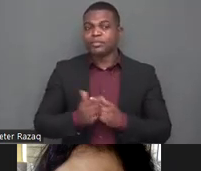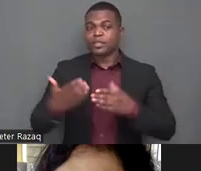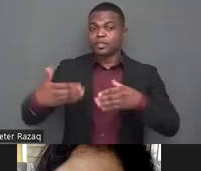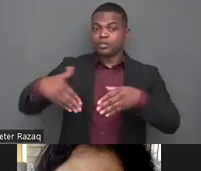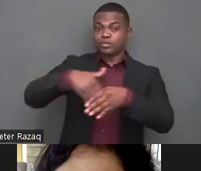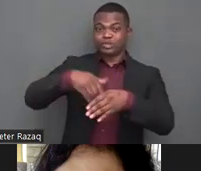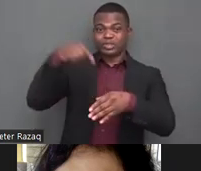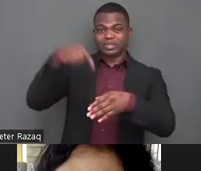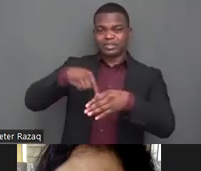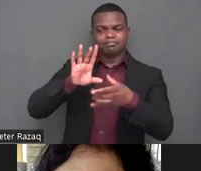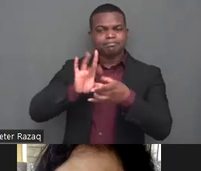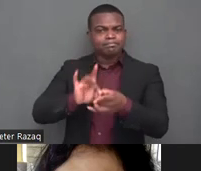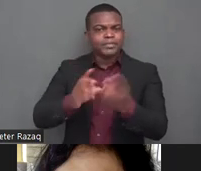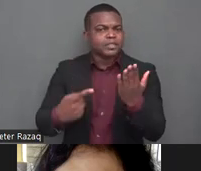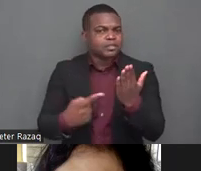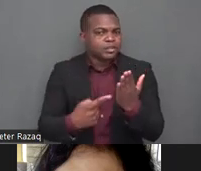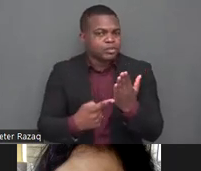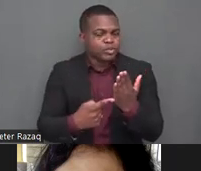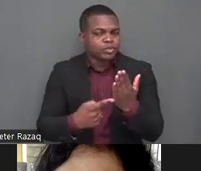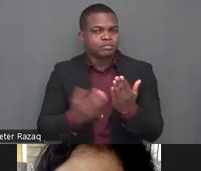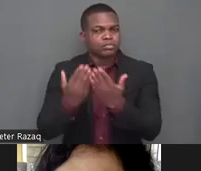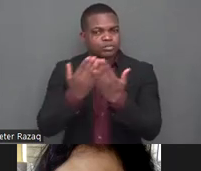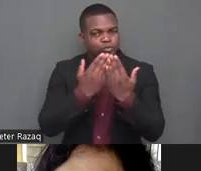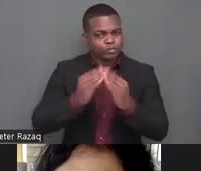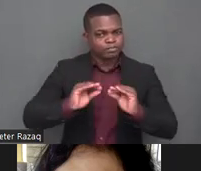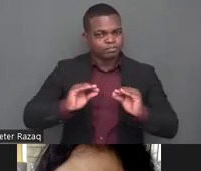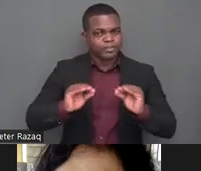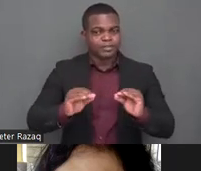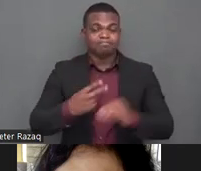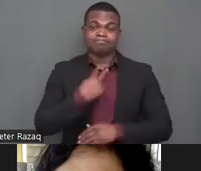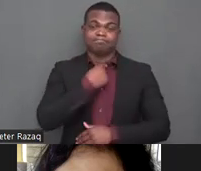living in the global south as compared to learners with disabilities living in the global north